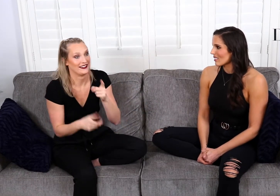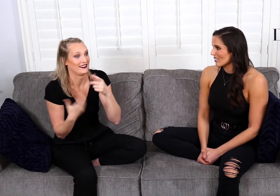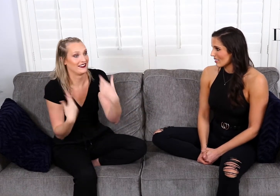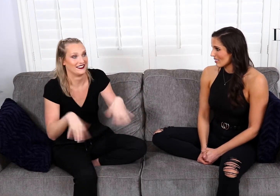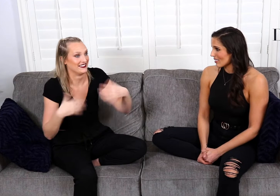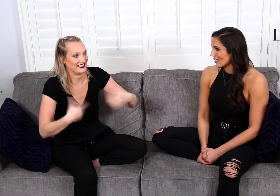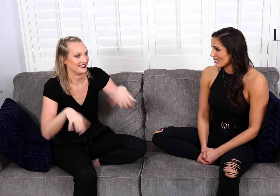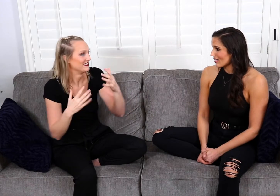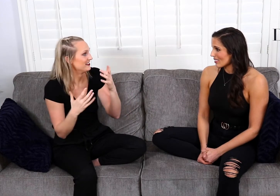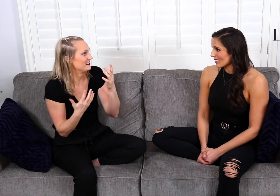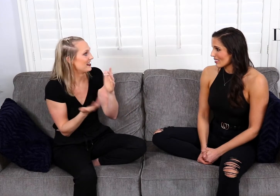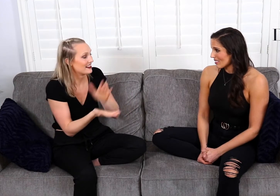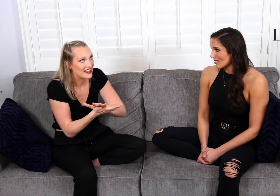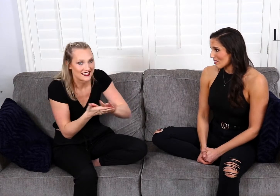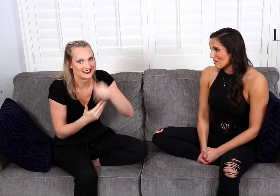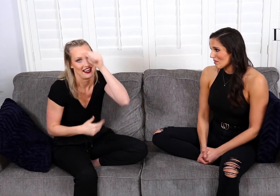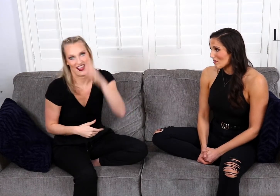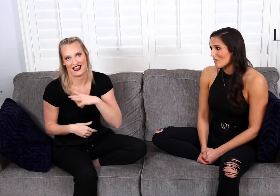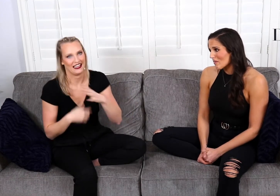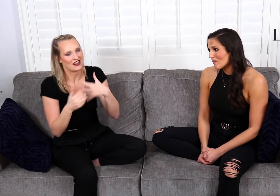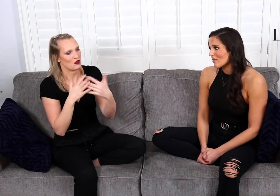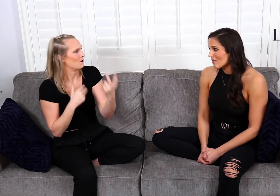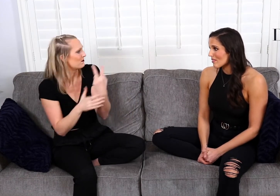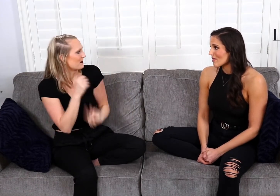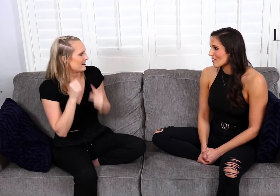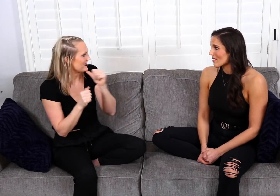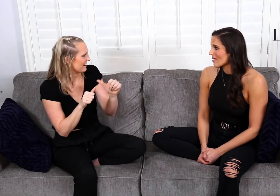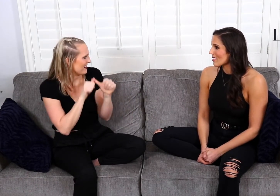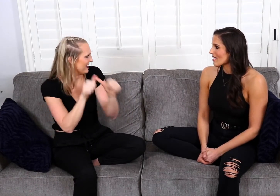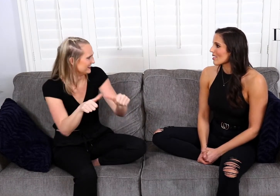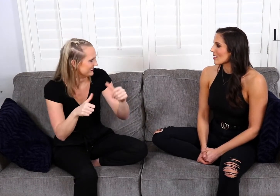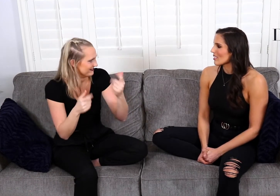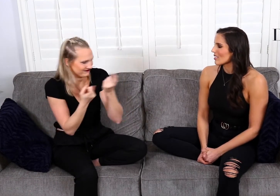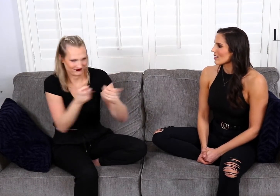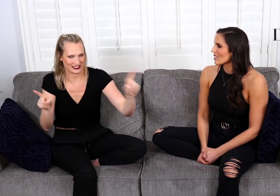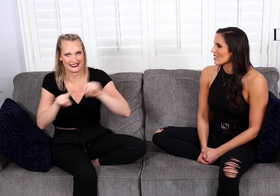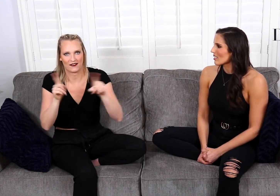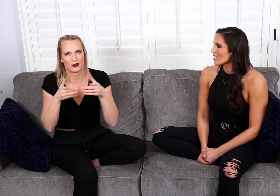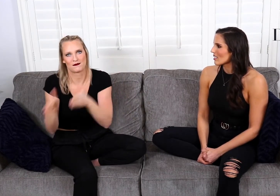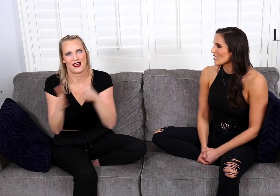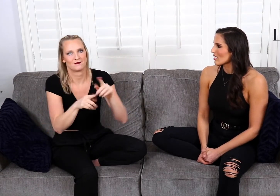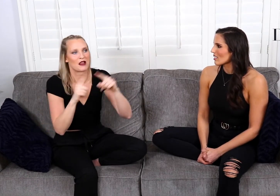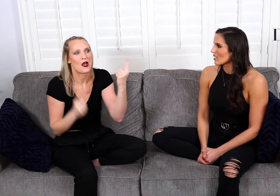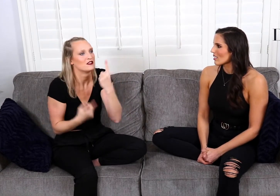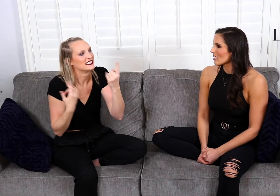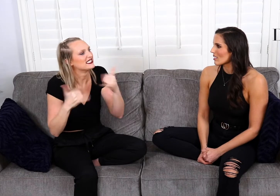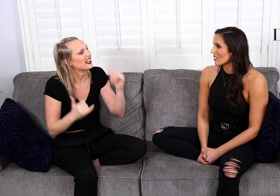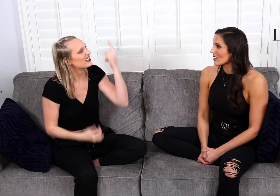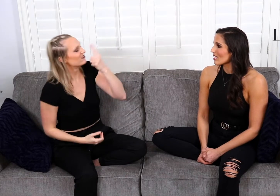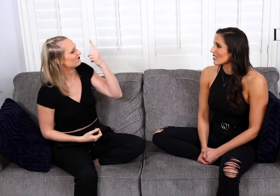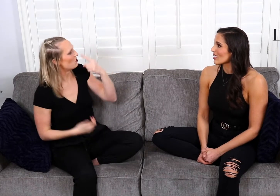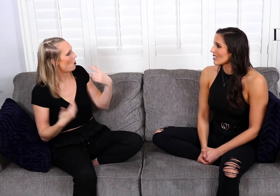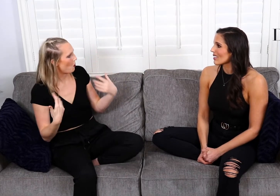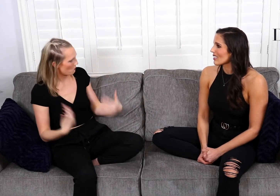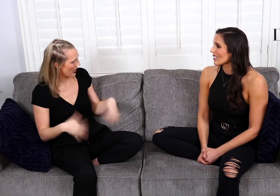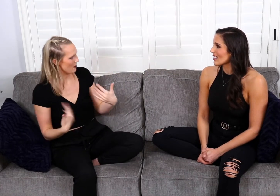it was amazing he was such a nice guy. And, I mean, even though I didn't last, you know, we went our separate ways, but still, I still think about that and I said,